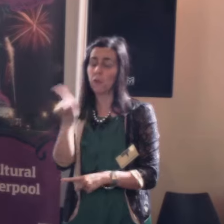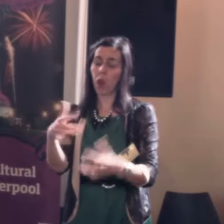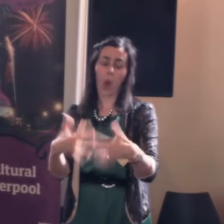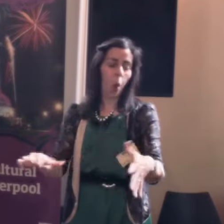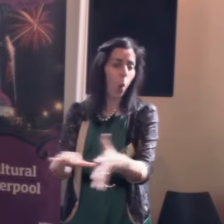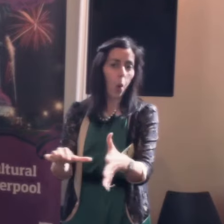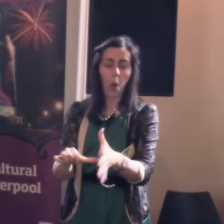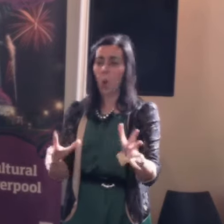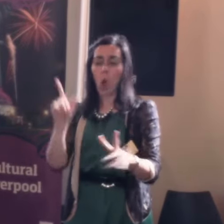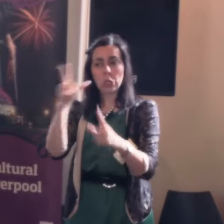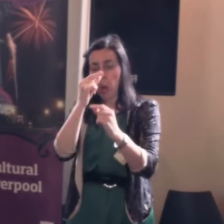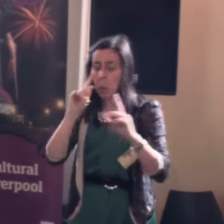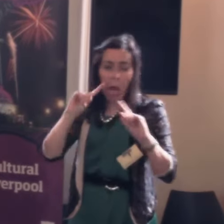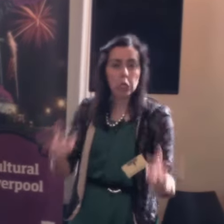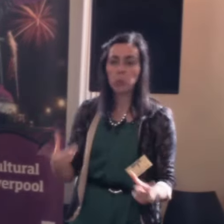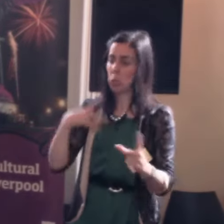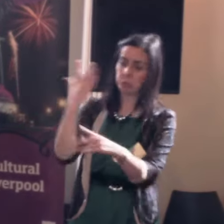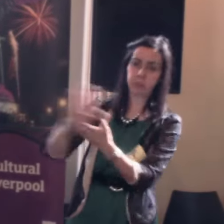and if it was possible, no-one would want it